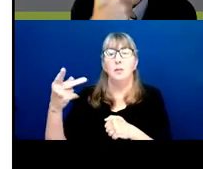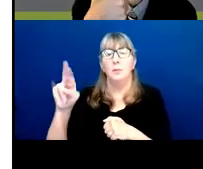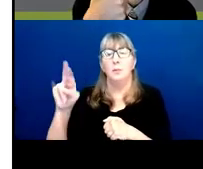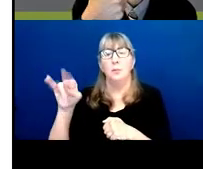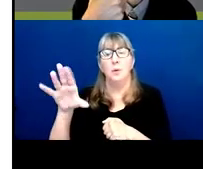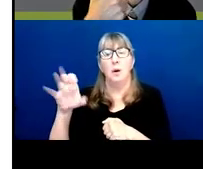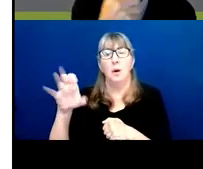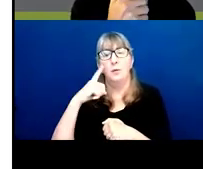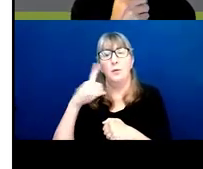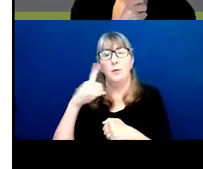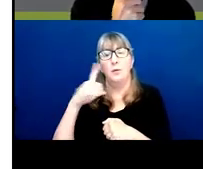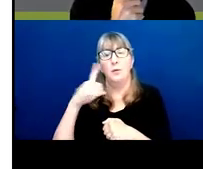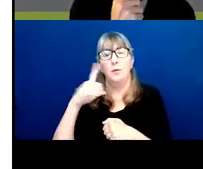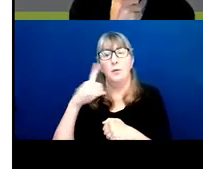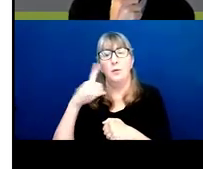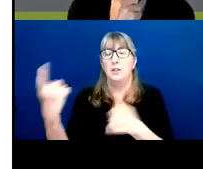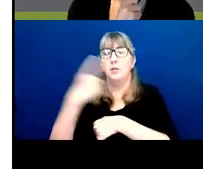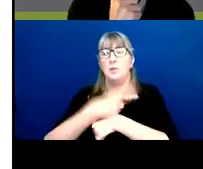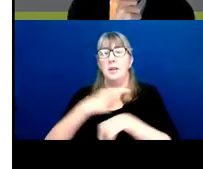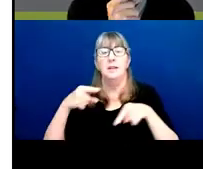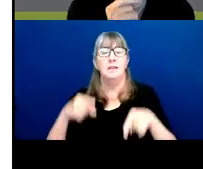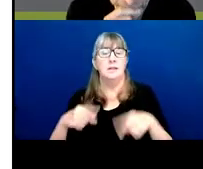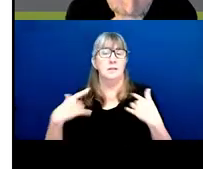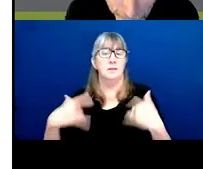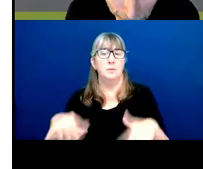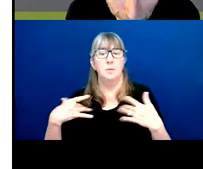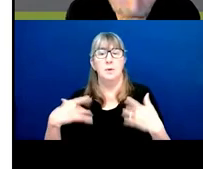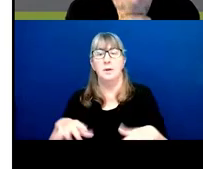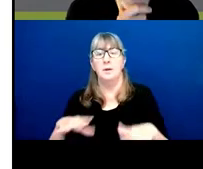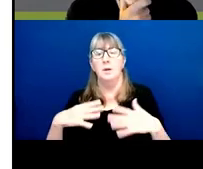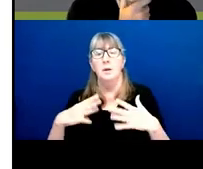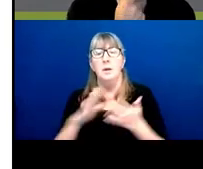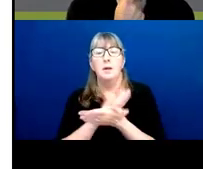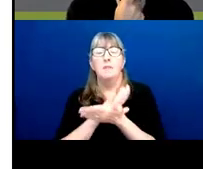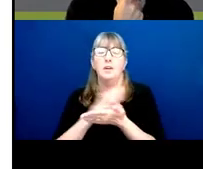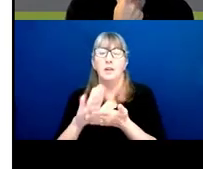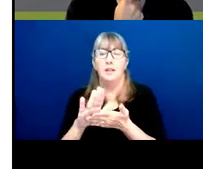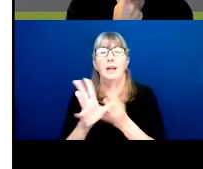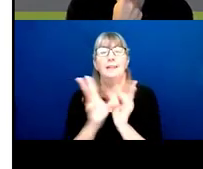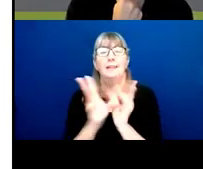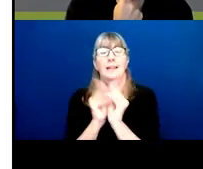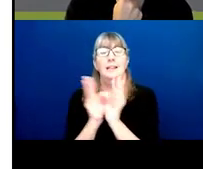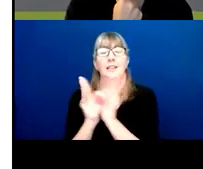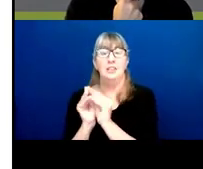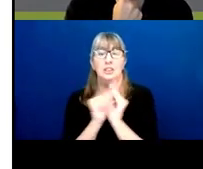This has been a very, very nice session here. If you have any questions,